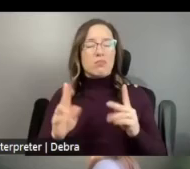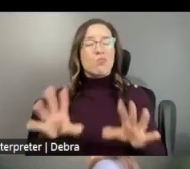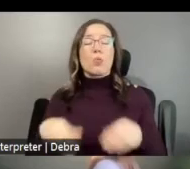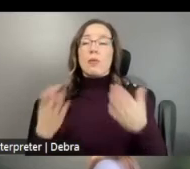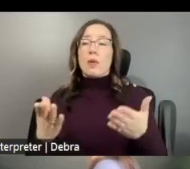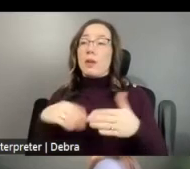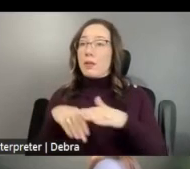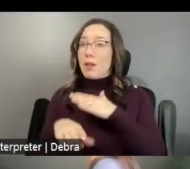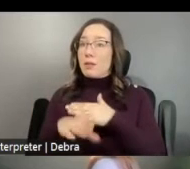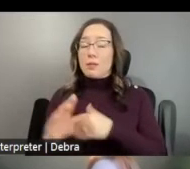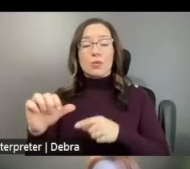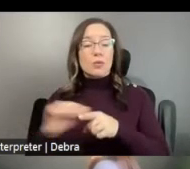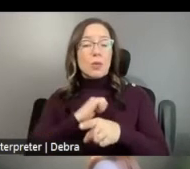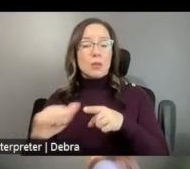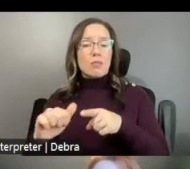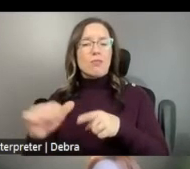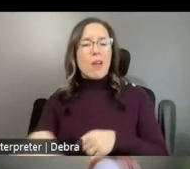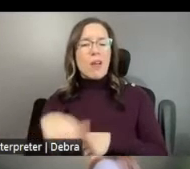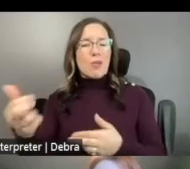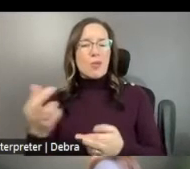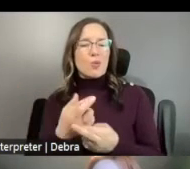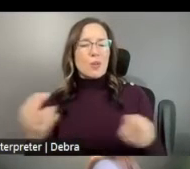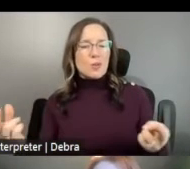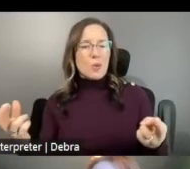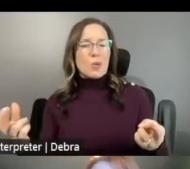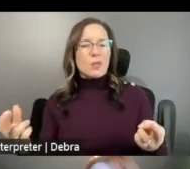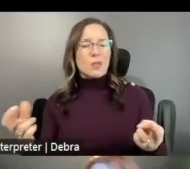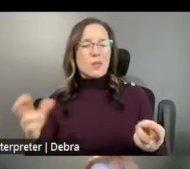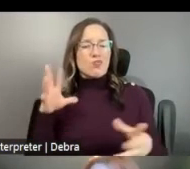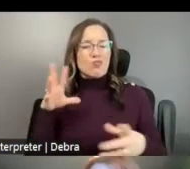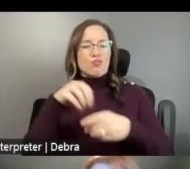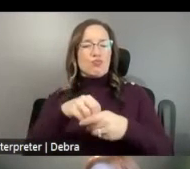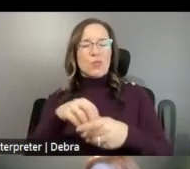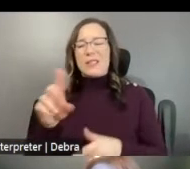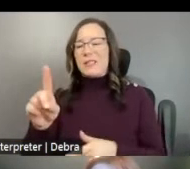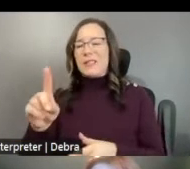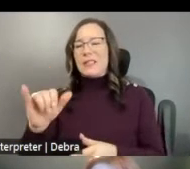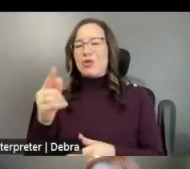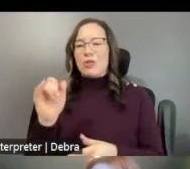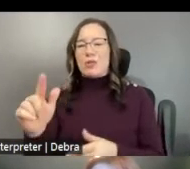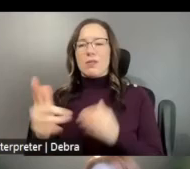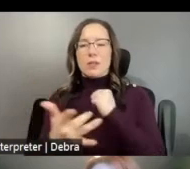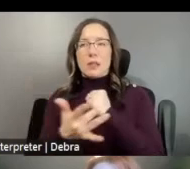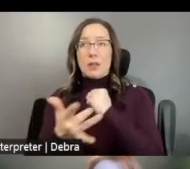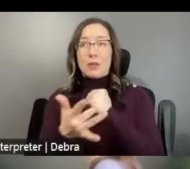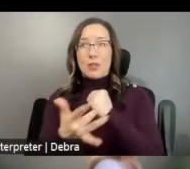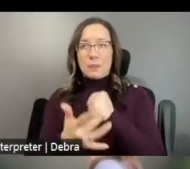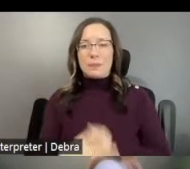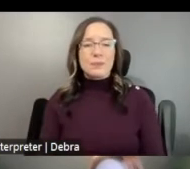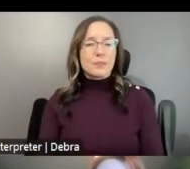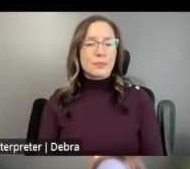TRAINING, AND OTHER RESOURCES TO ENGAGE WITH DIGITAL TECHNOLOGIES. AND NOW I'M GOING TO,